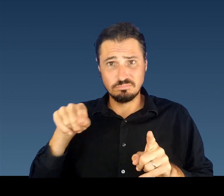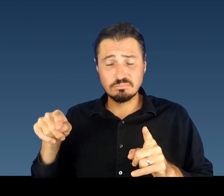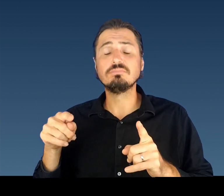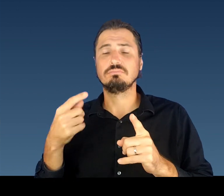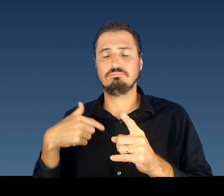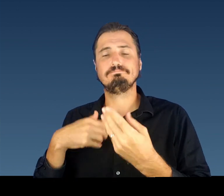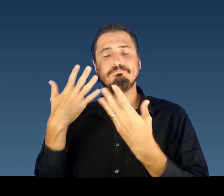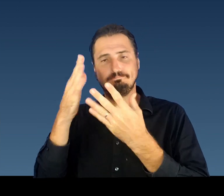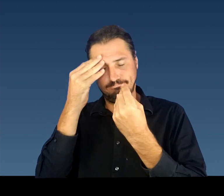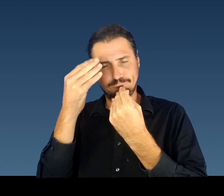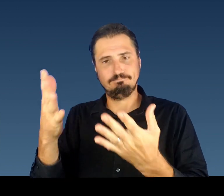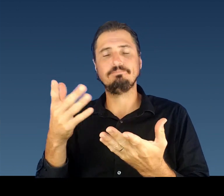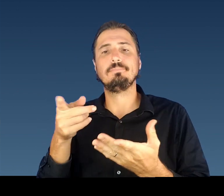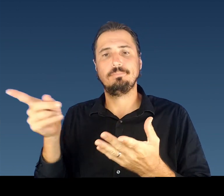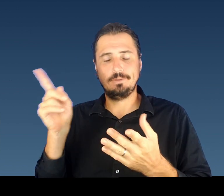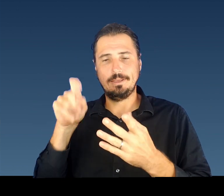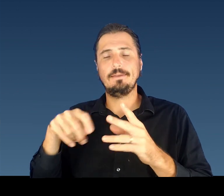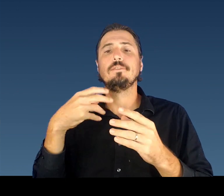16 are considered community acquired